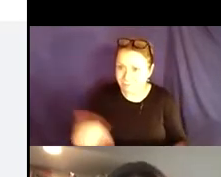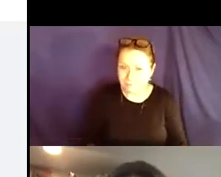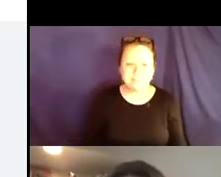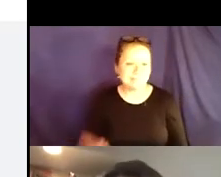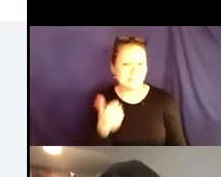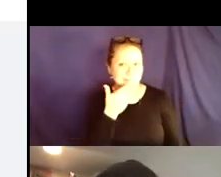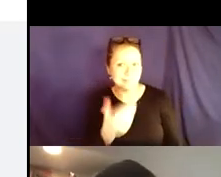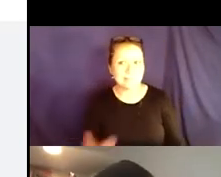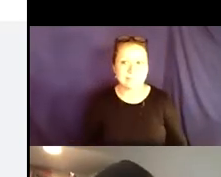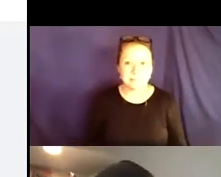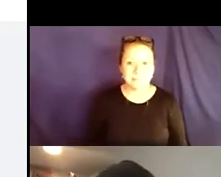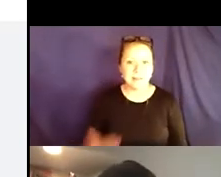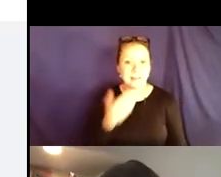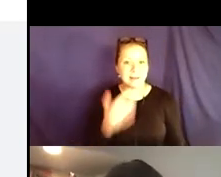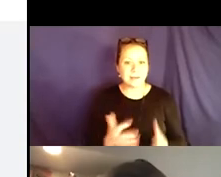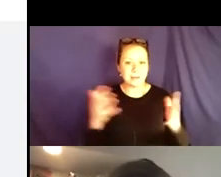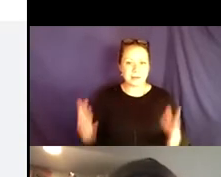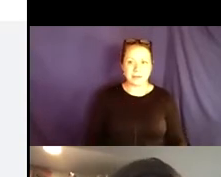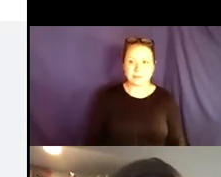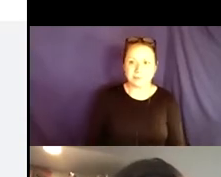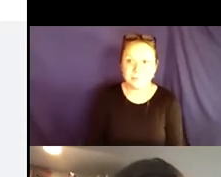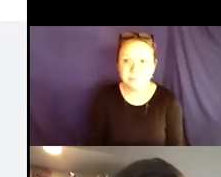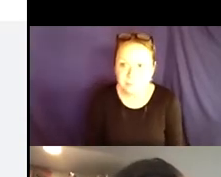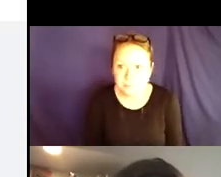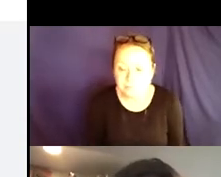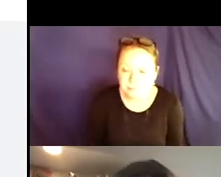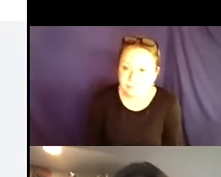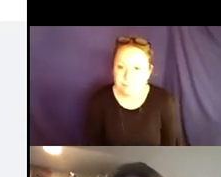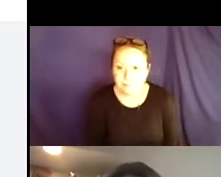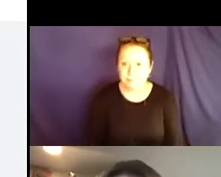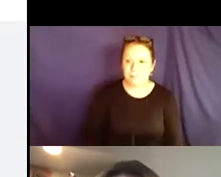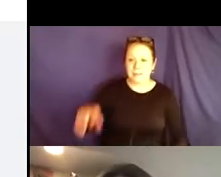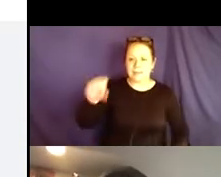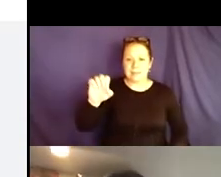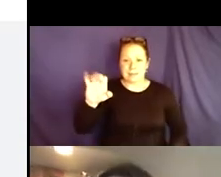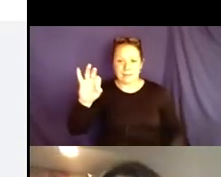to students with disabilities and